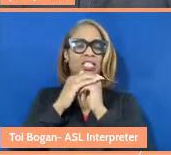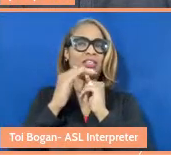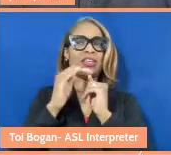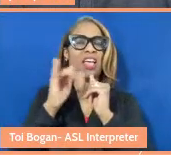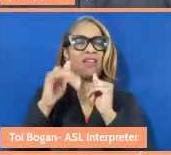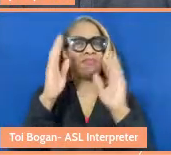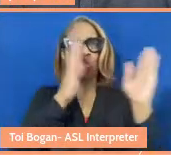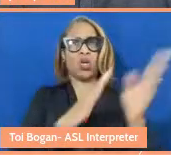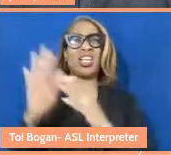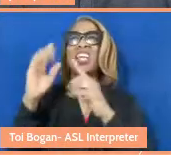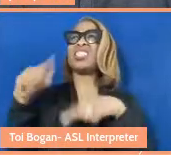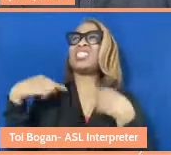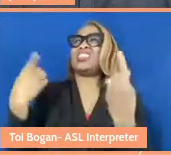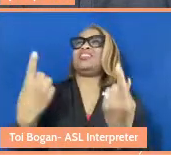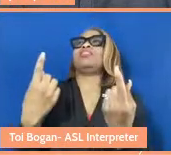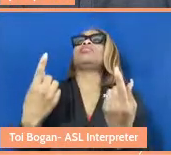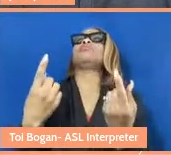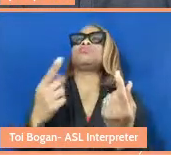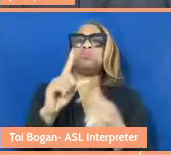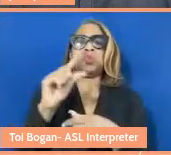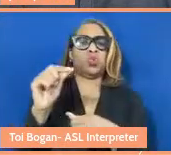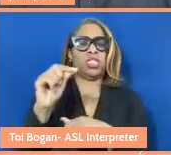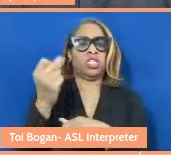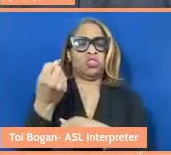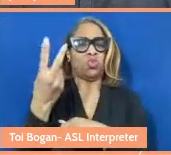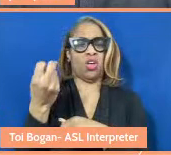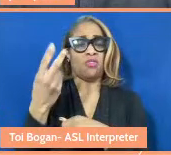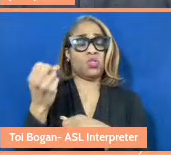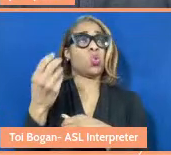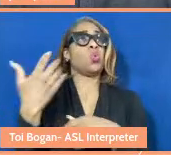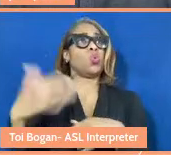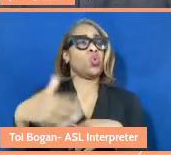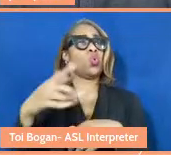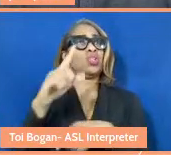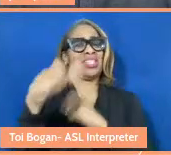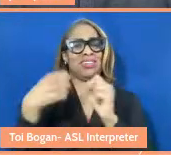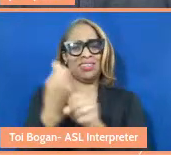since 2012, the past decade. And it's all about care, right? It's all about care